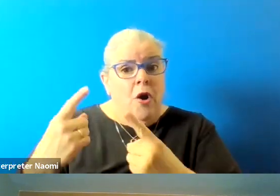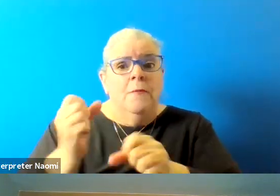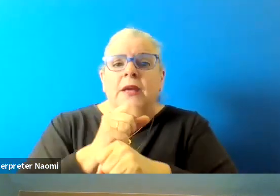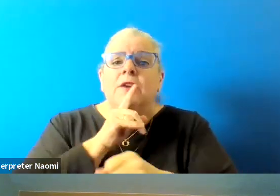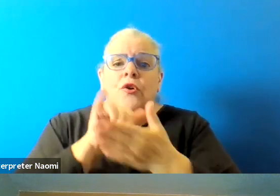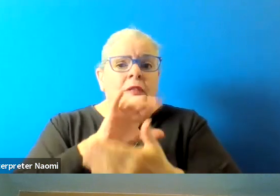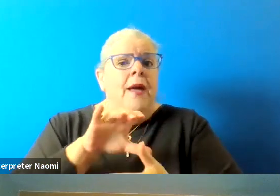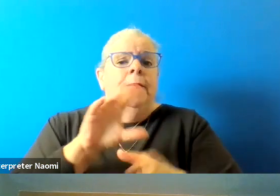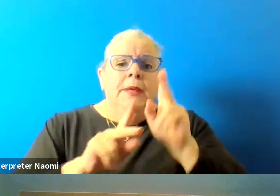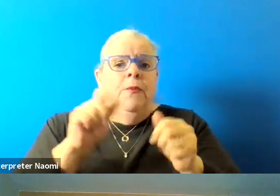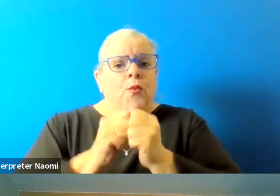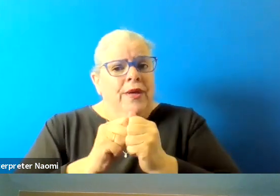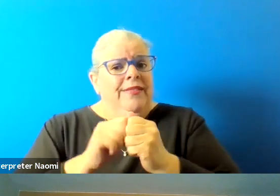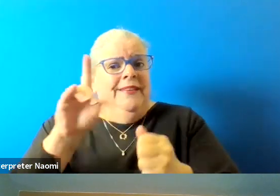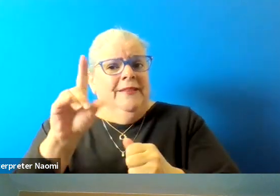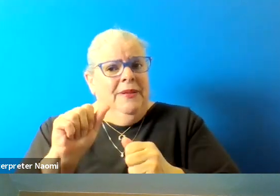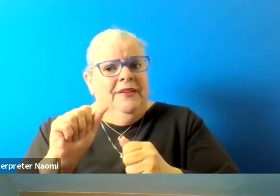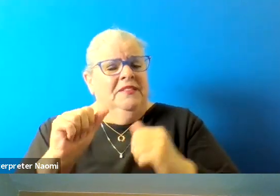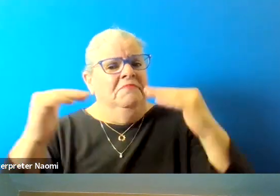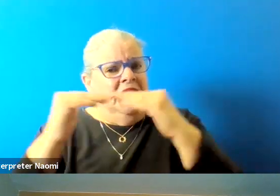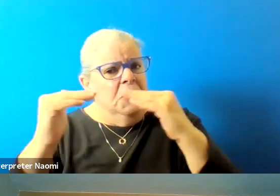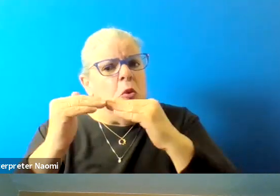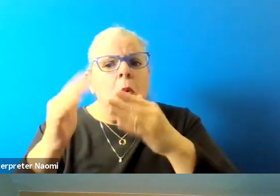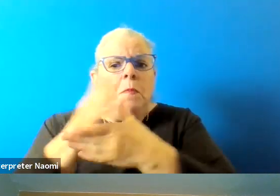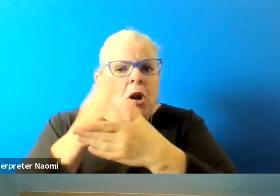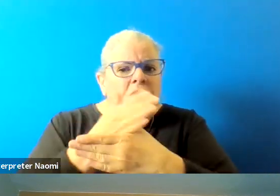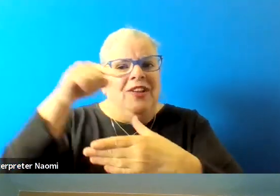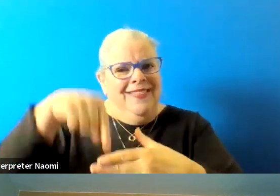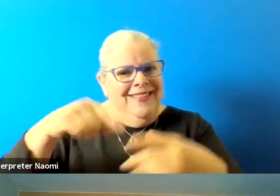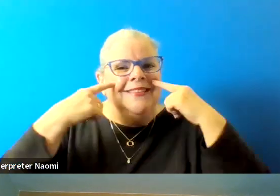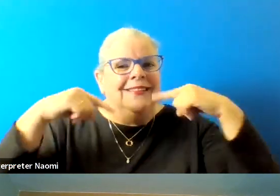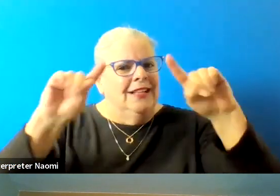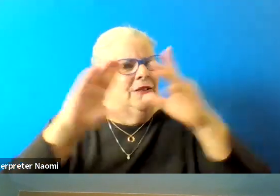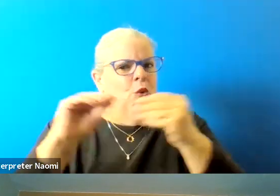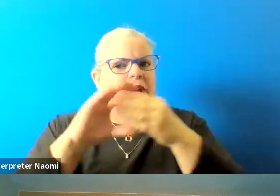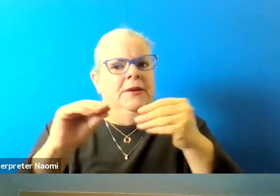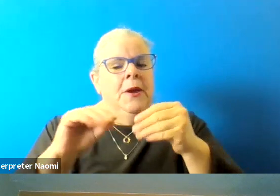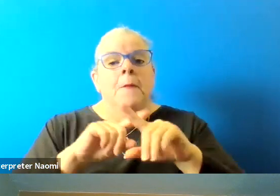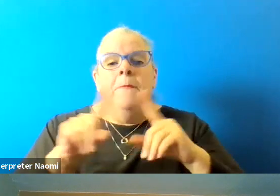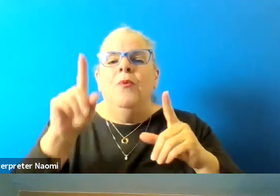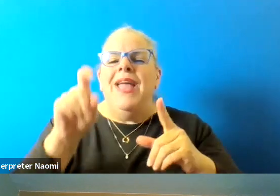with disabilities are equal partners in this success story, but we have to do more.